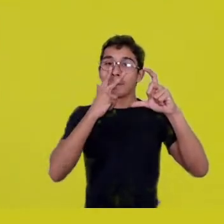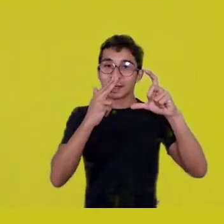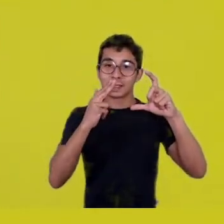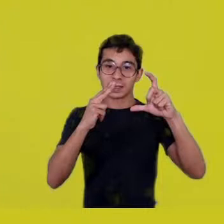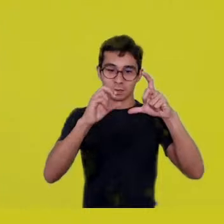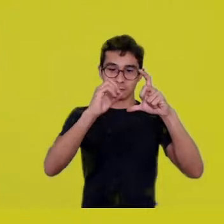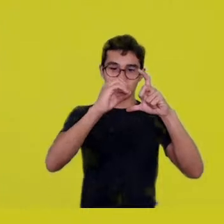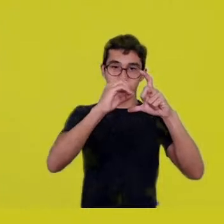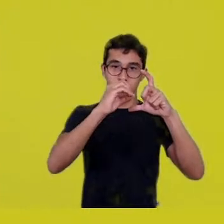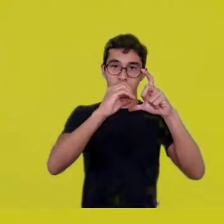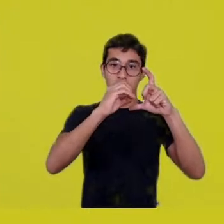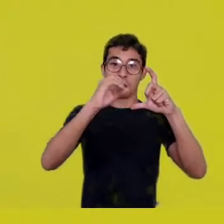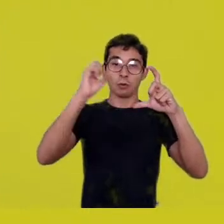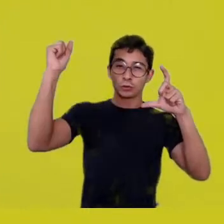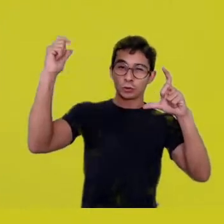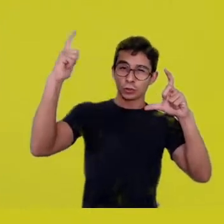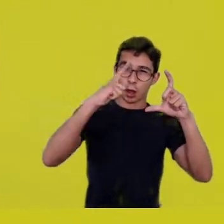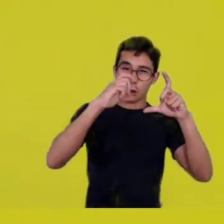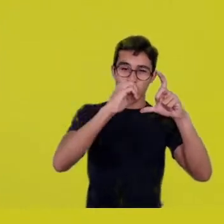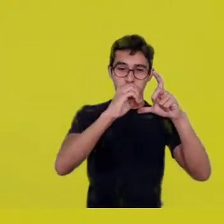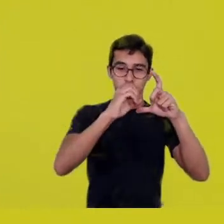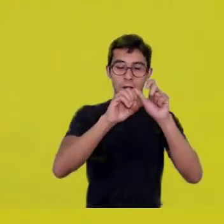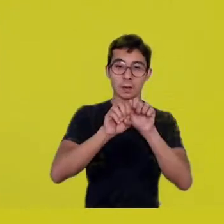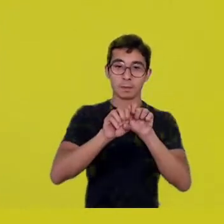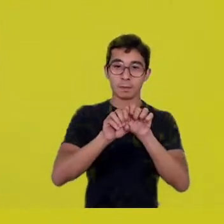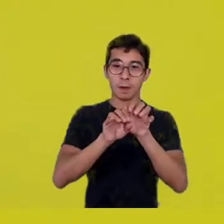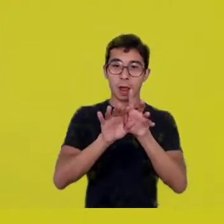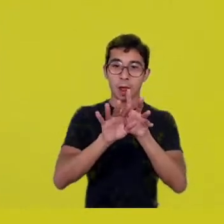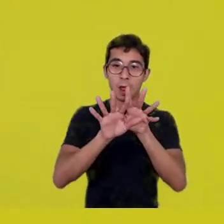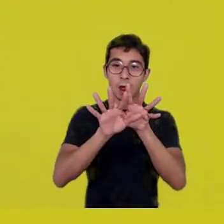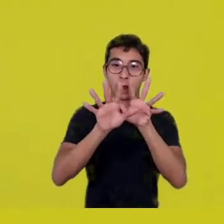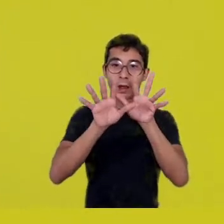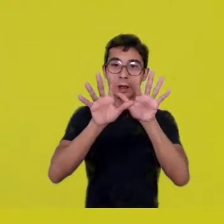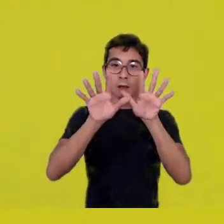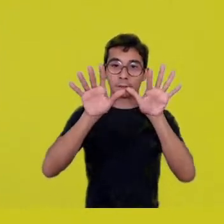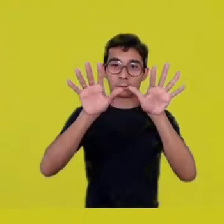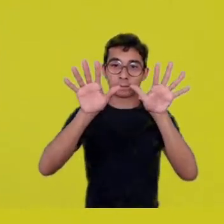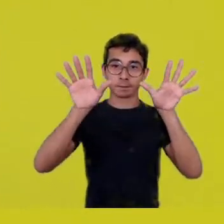and it irradiates different layers of hues